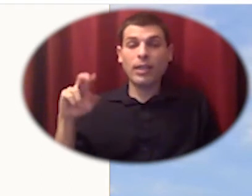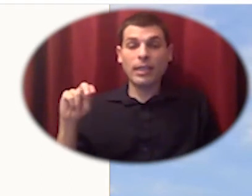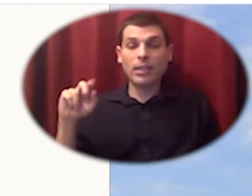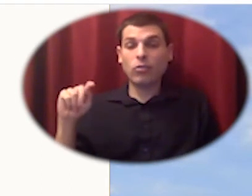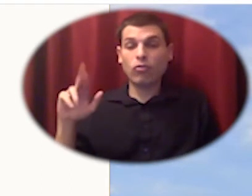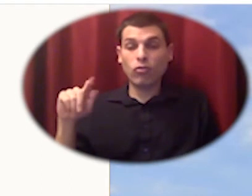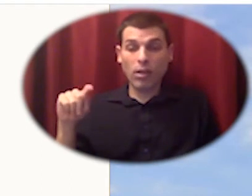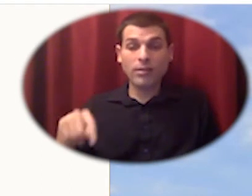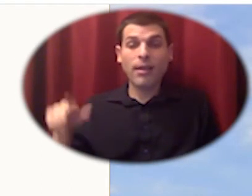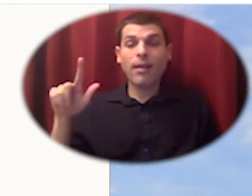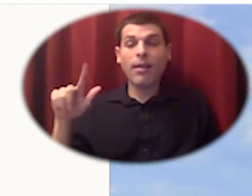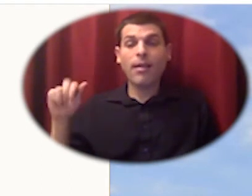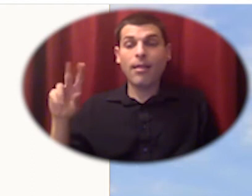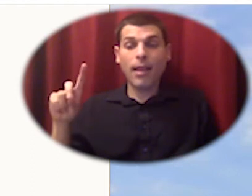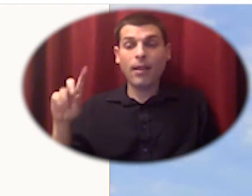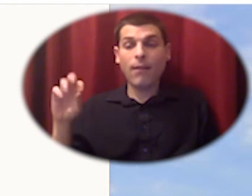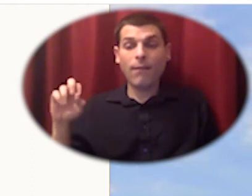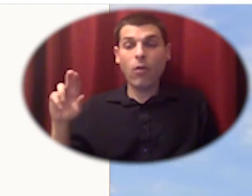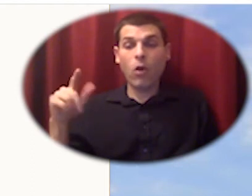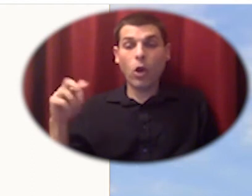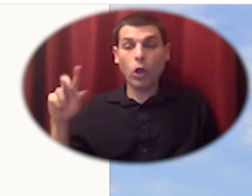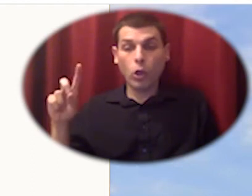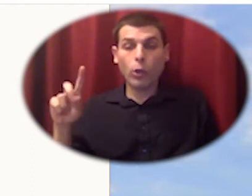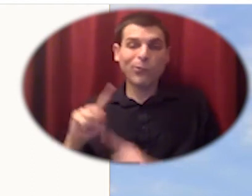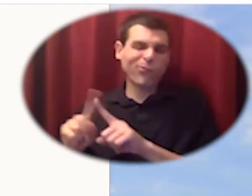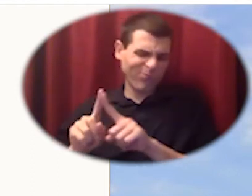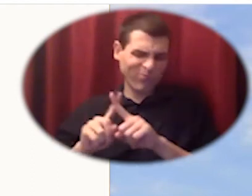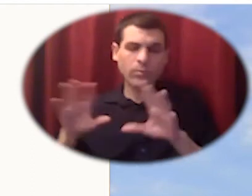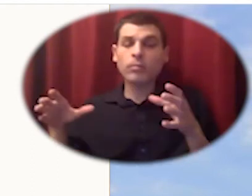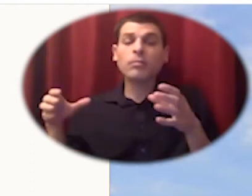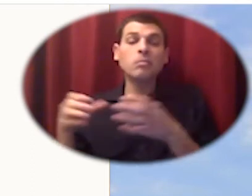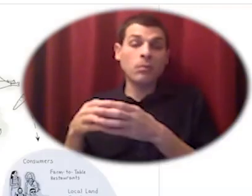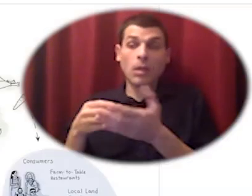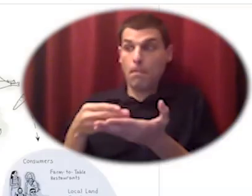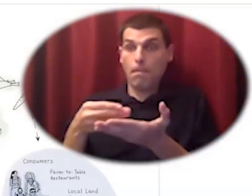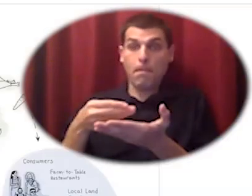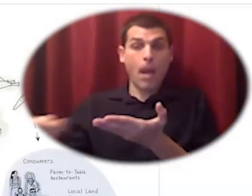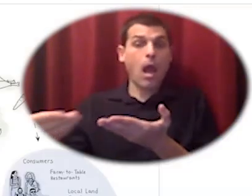american farmland trust put together the package to purchase what they call liberation farms